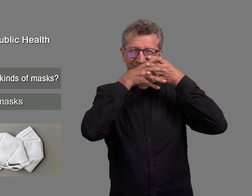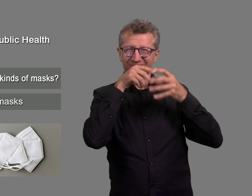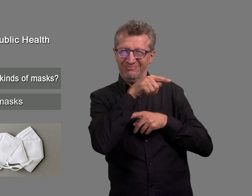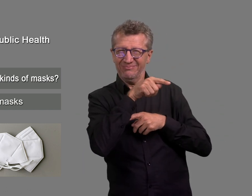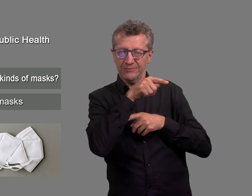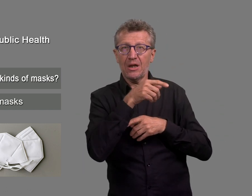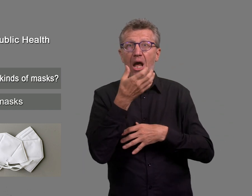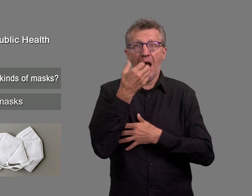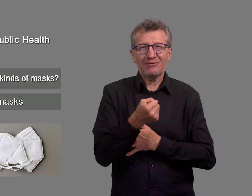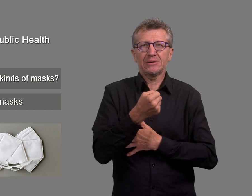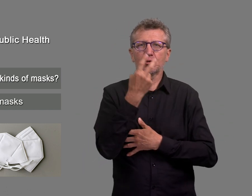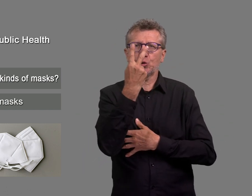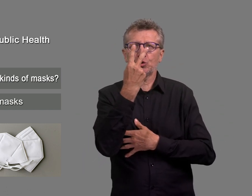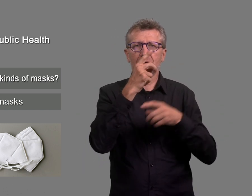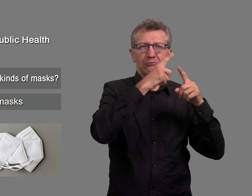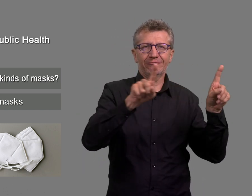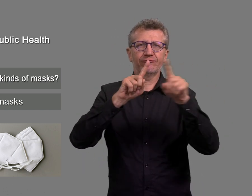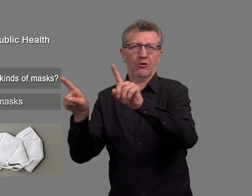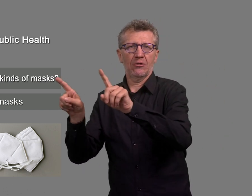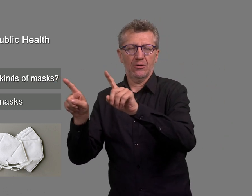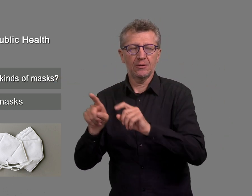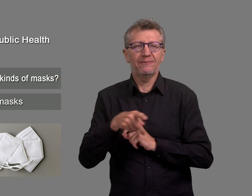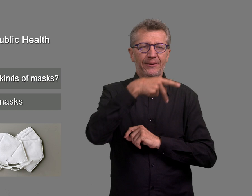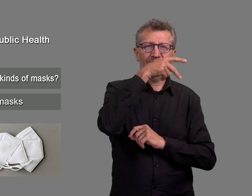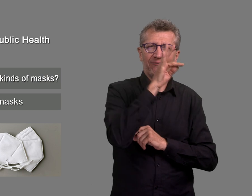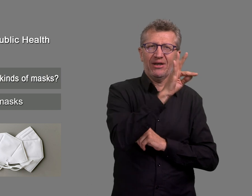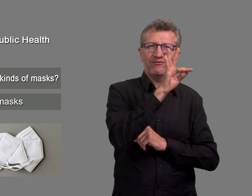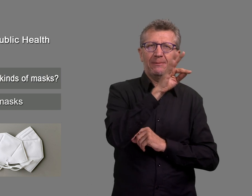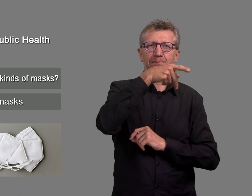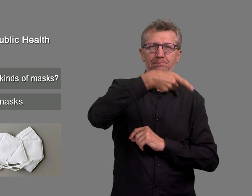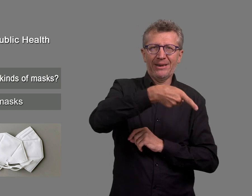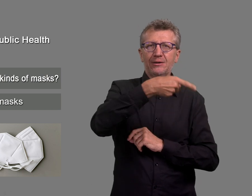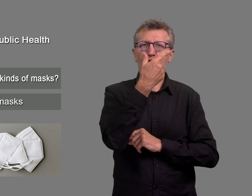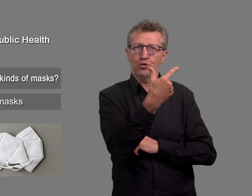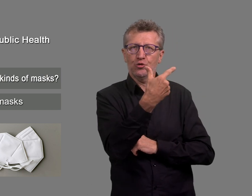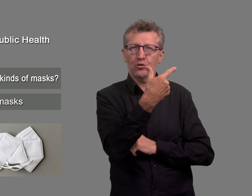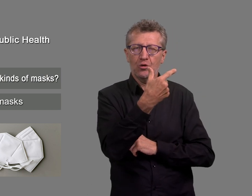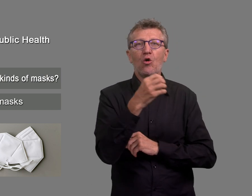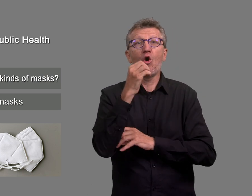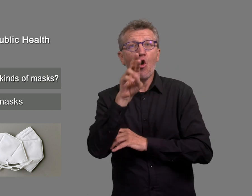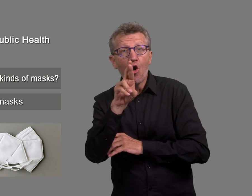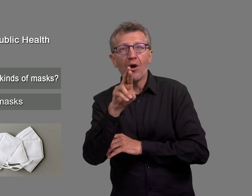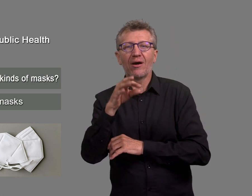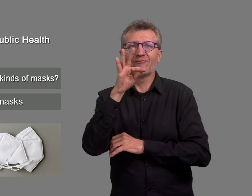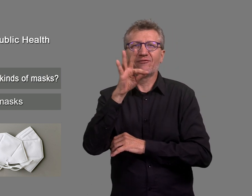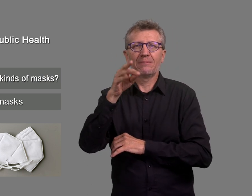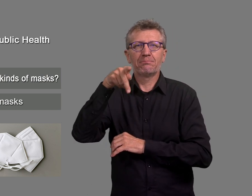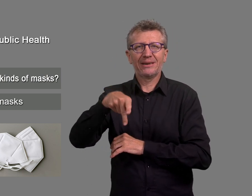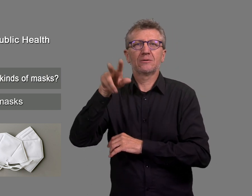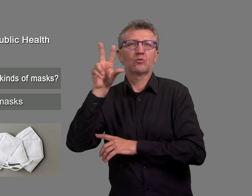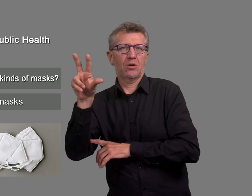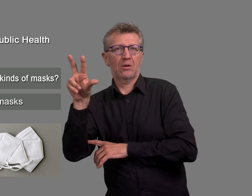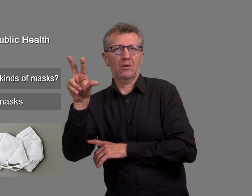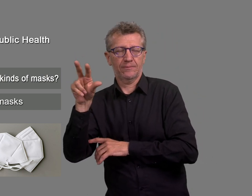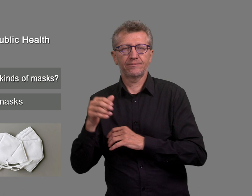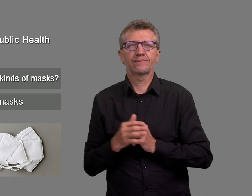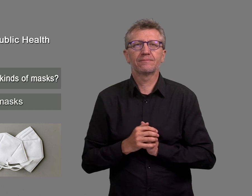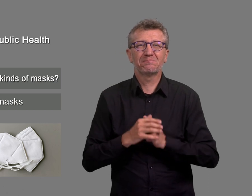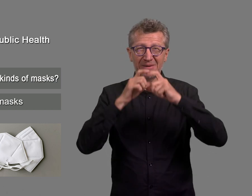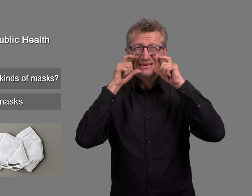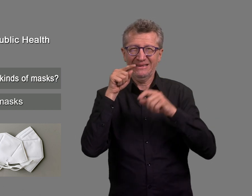Filtering face piece masks include, for example, FFP2 and FFP3 masks.